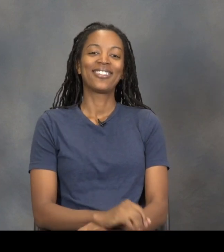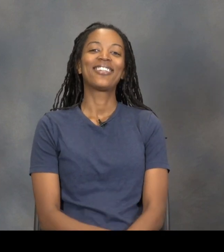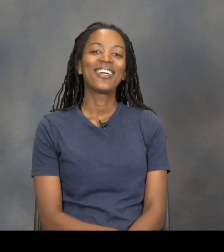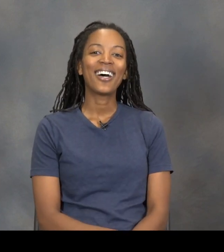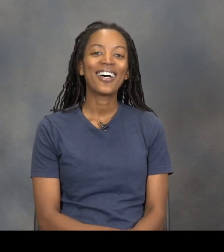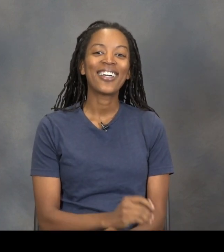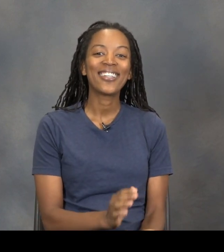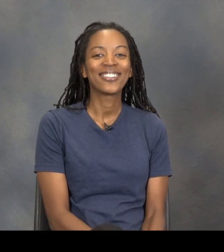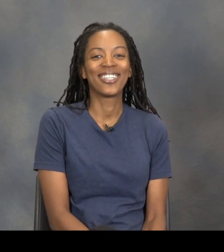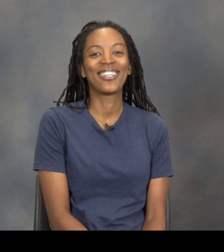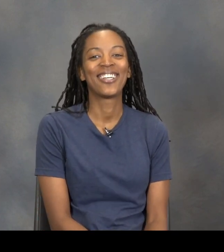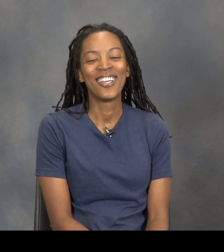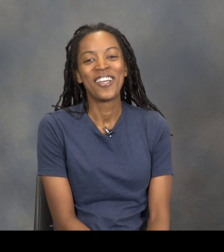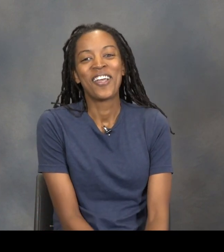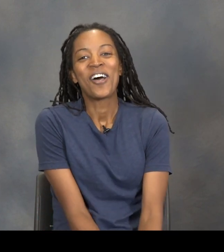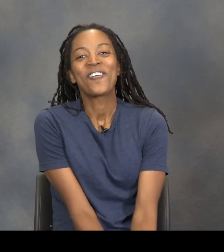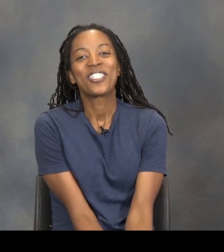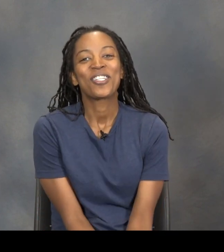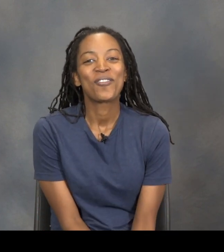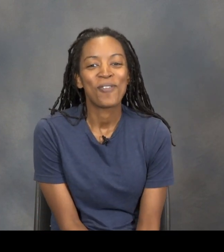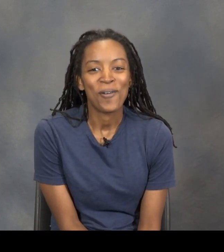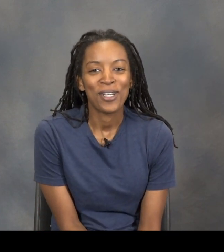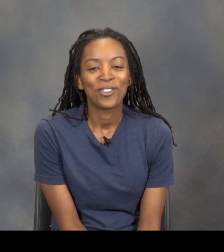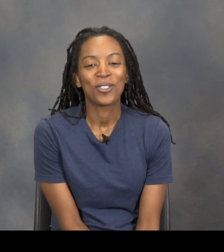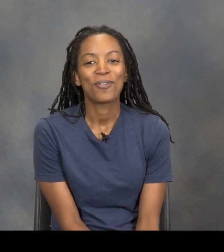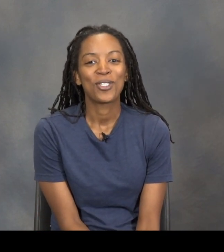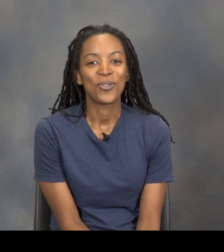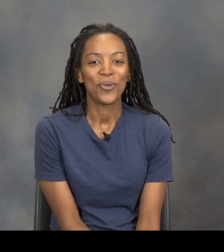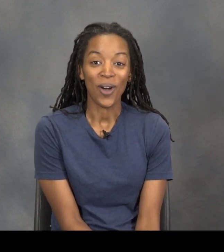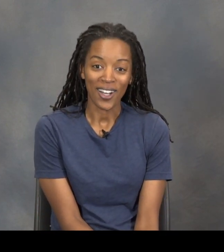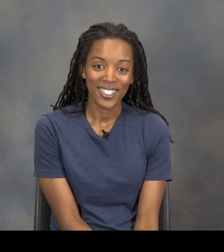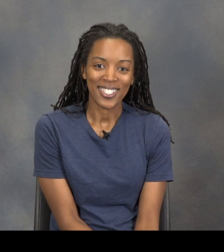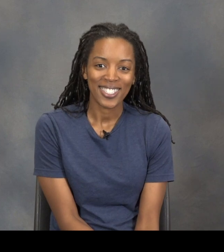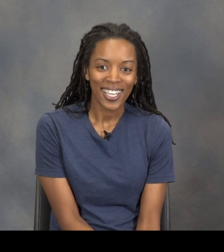Hi! I want to tell you about my trip to Austin, Texas.